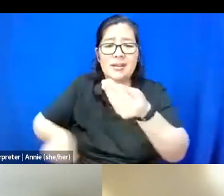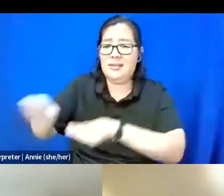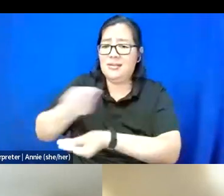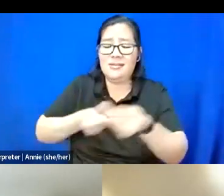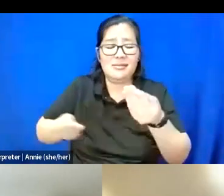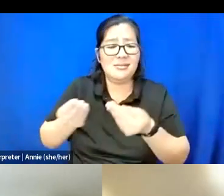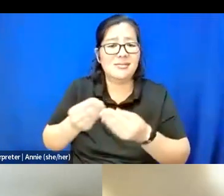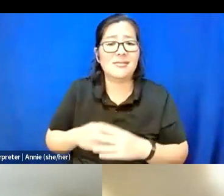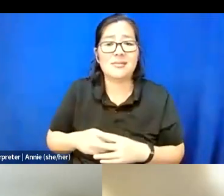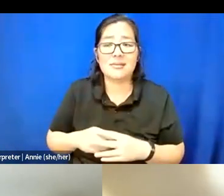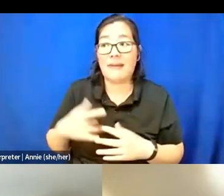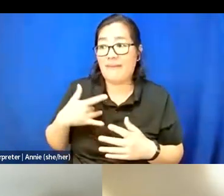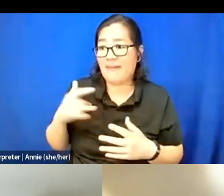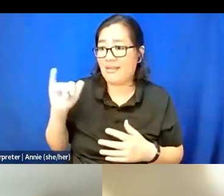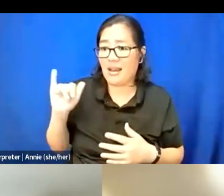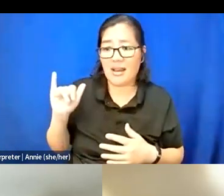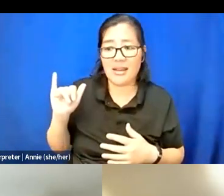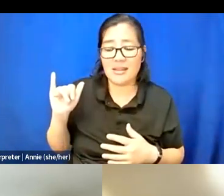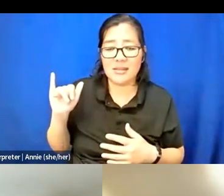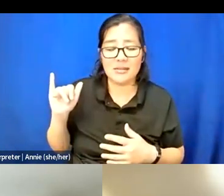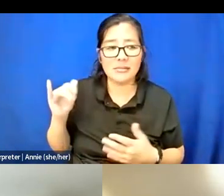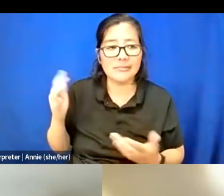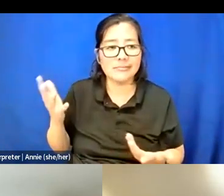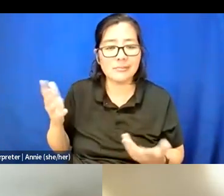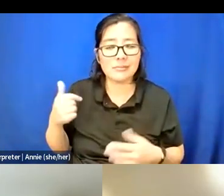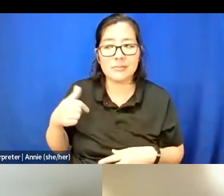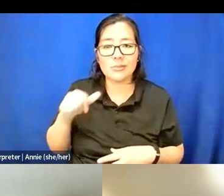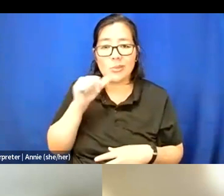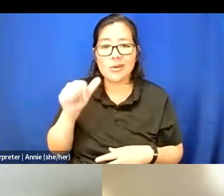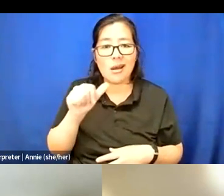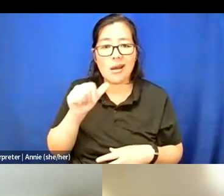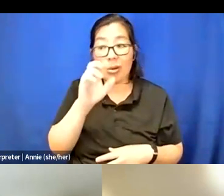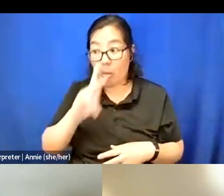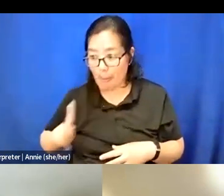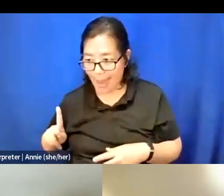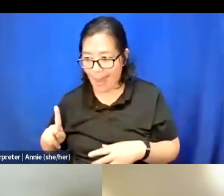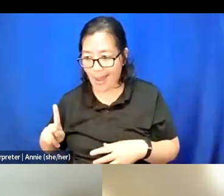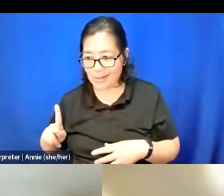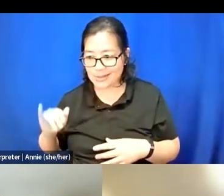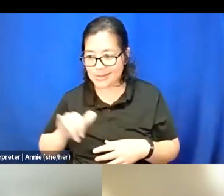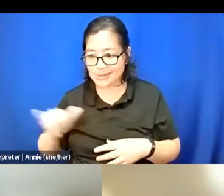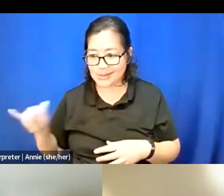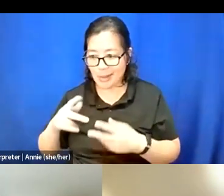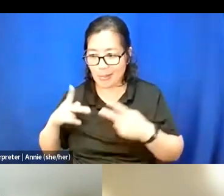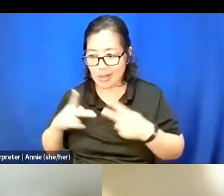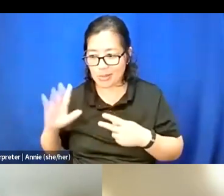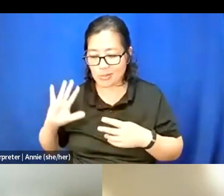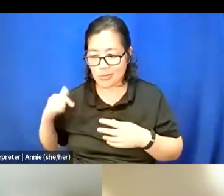you know, we are not going to go back where we were not leaning on each other